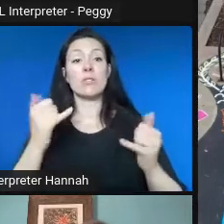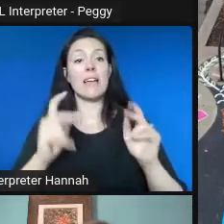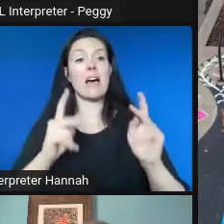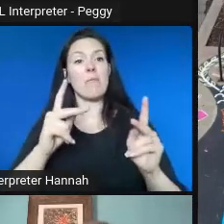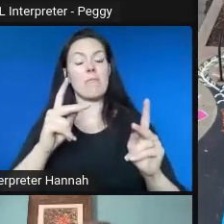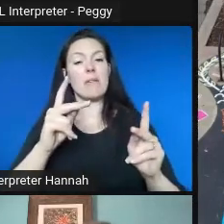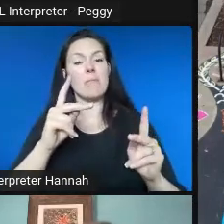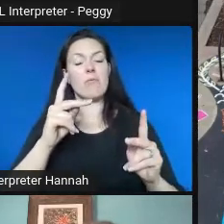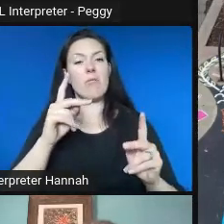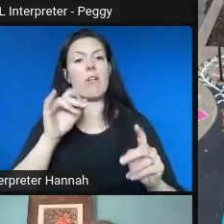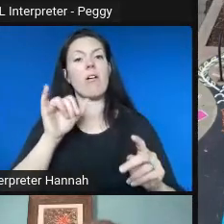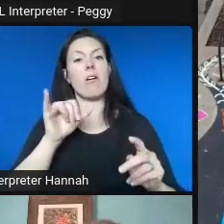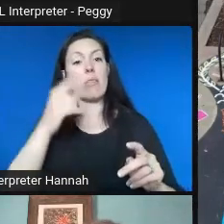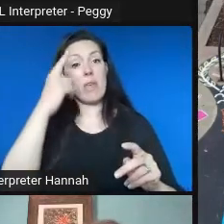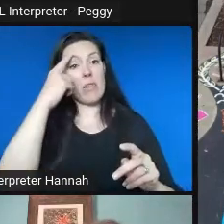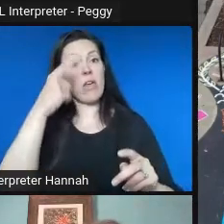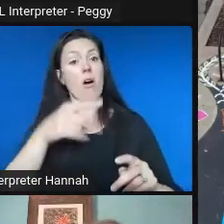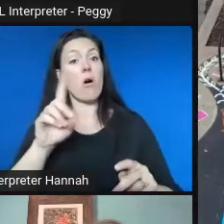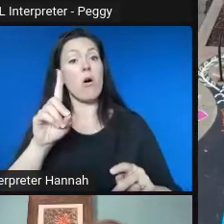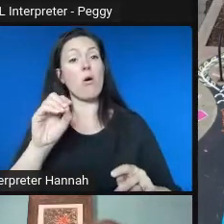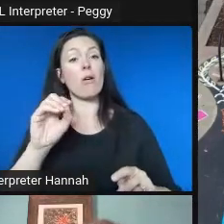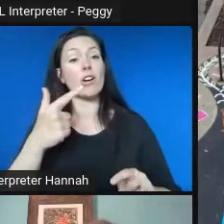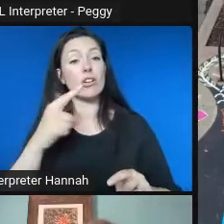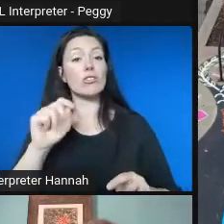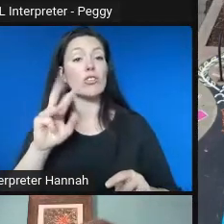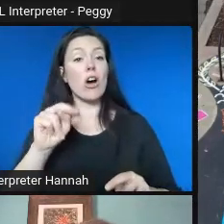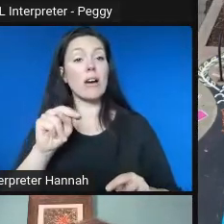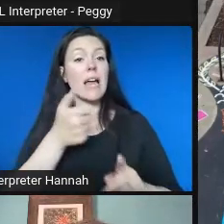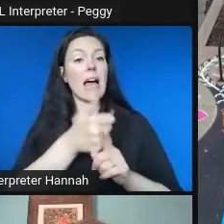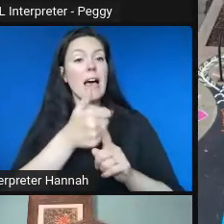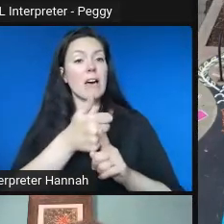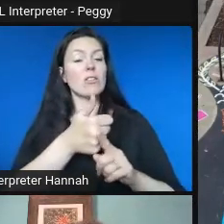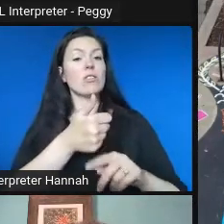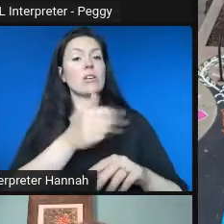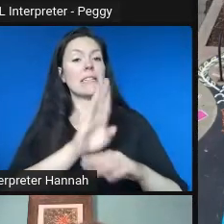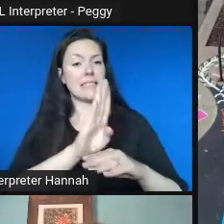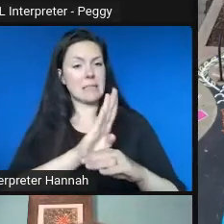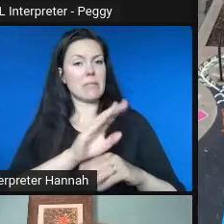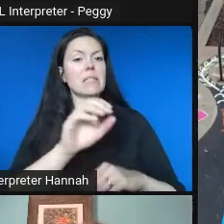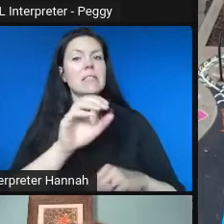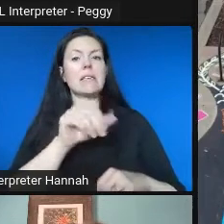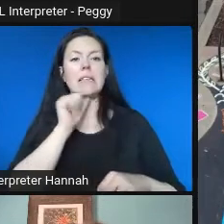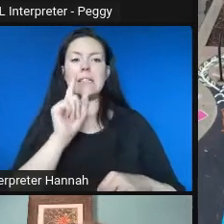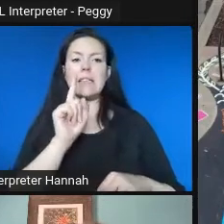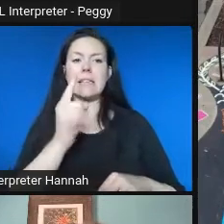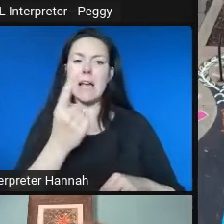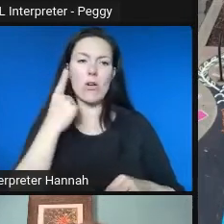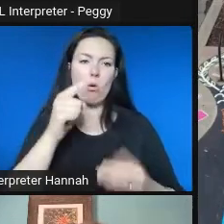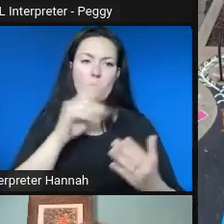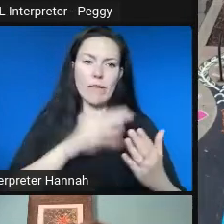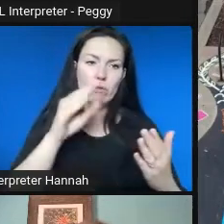business district for them as a neighborhood. It's not just for the students who go to the University.